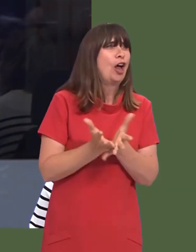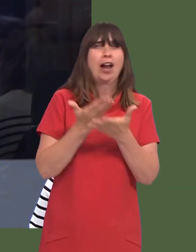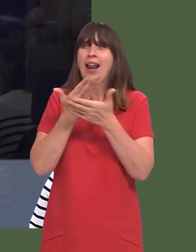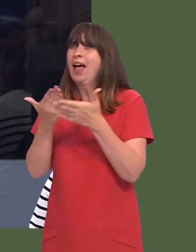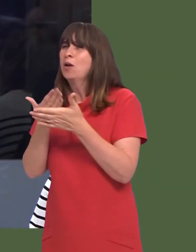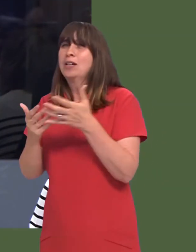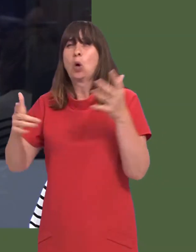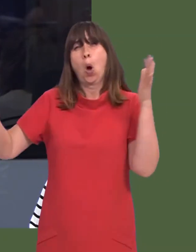of world languages.